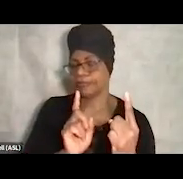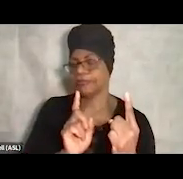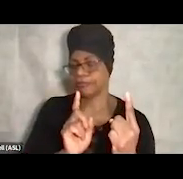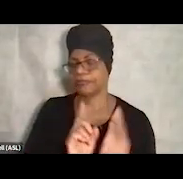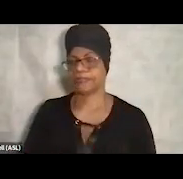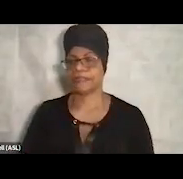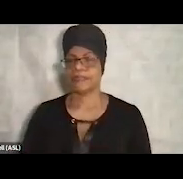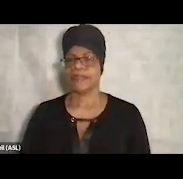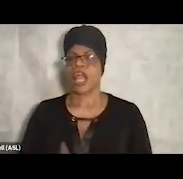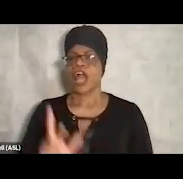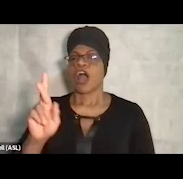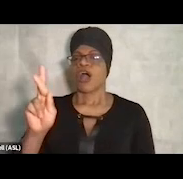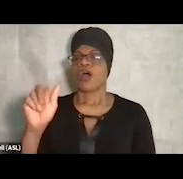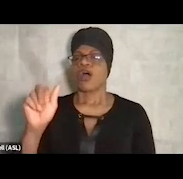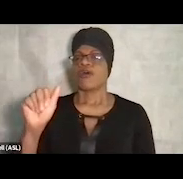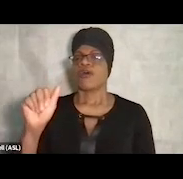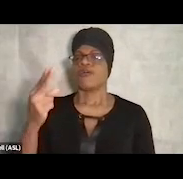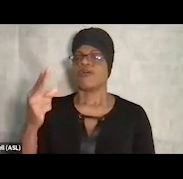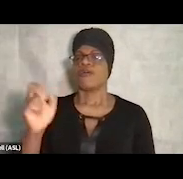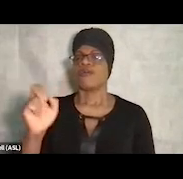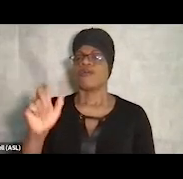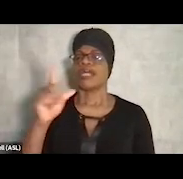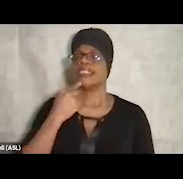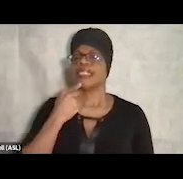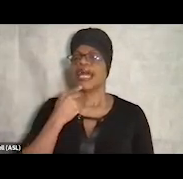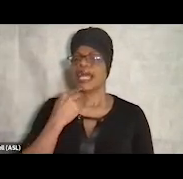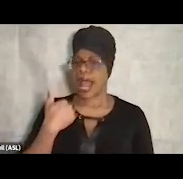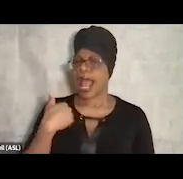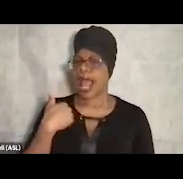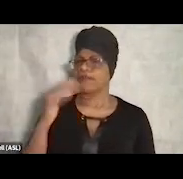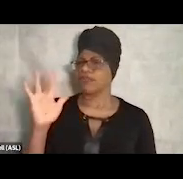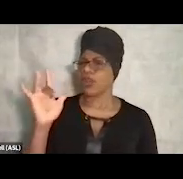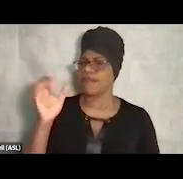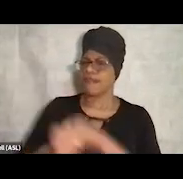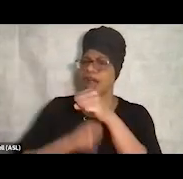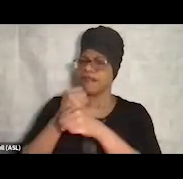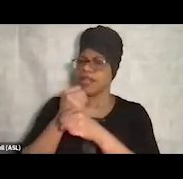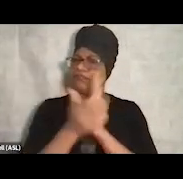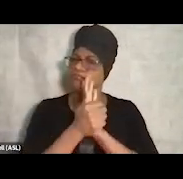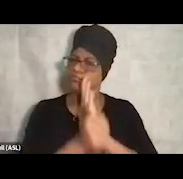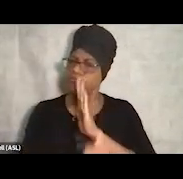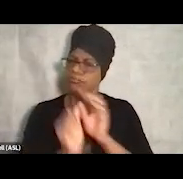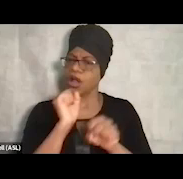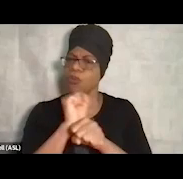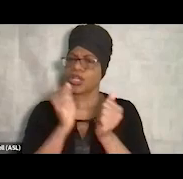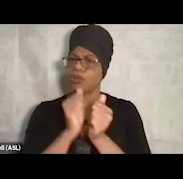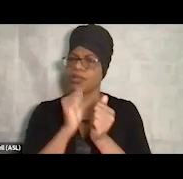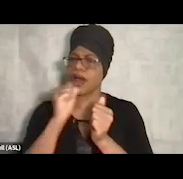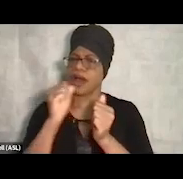As Rachel mentioned, I have about 25 years or so working with our unhoused community in variety of capacities.